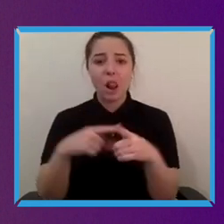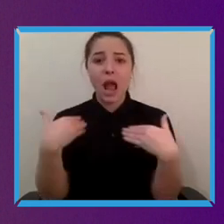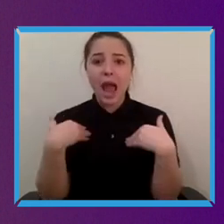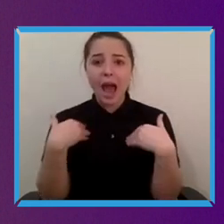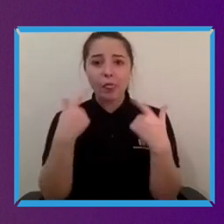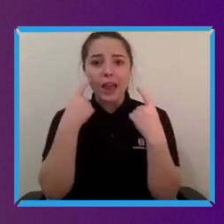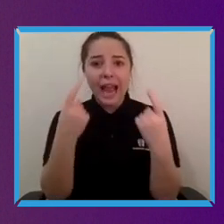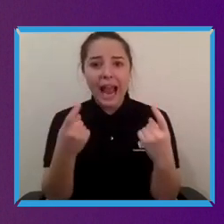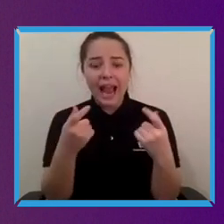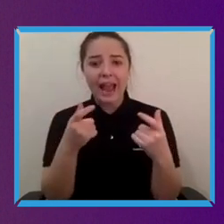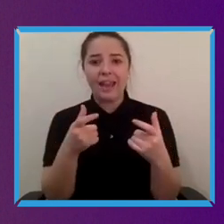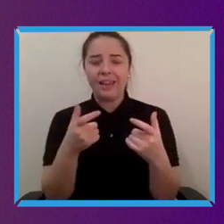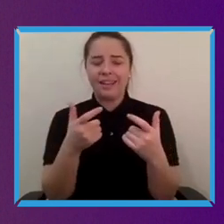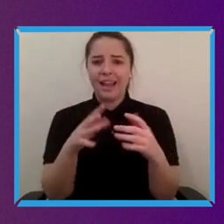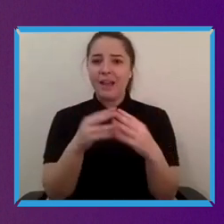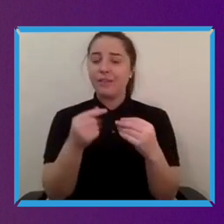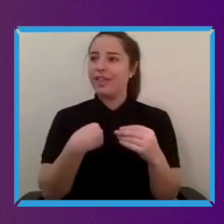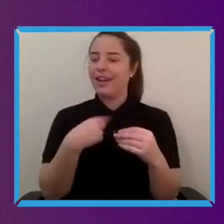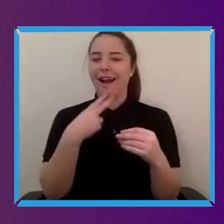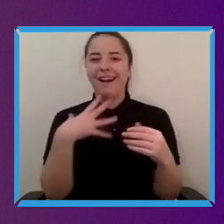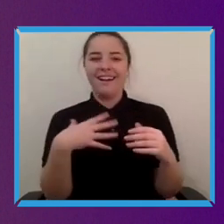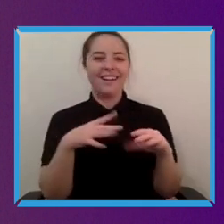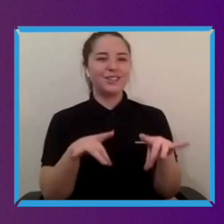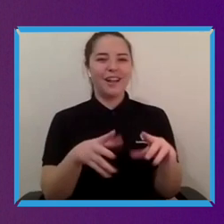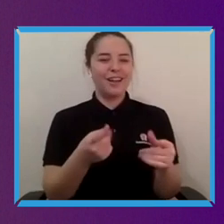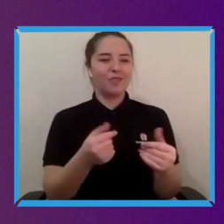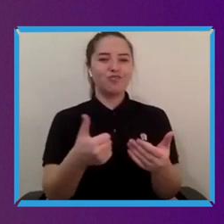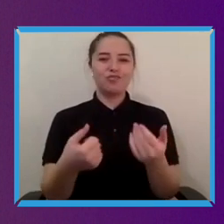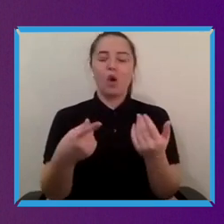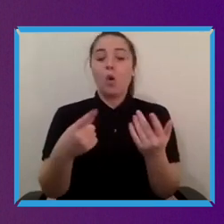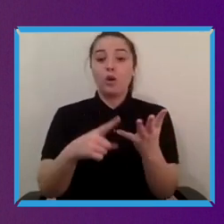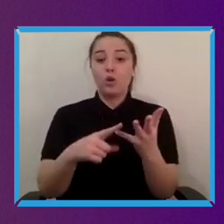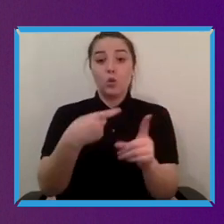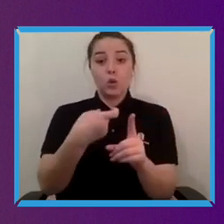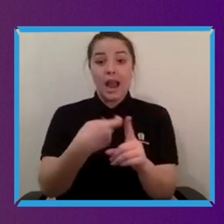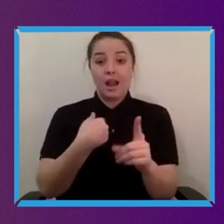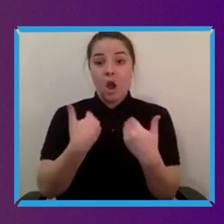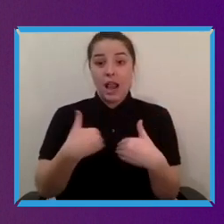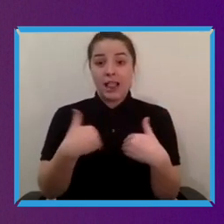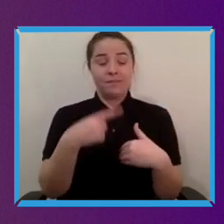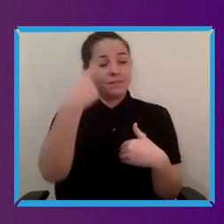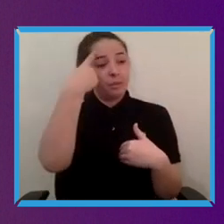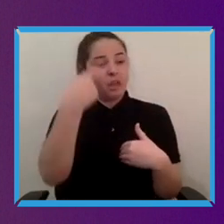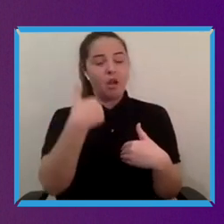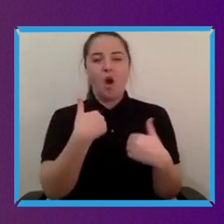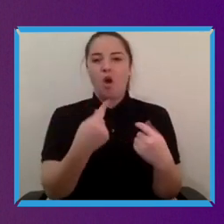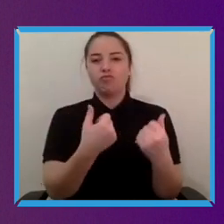things that I had taken for granted living living in the UK all of my life and you know. You know it's very hard to put any